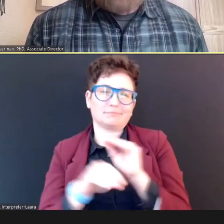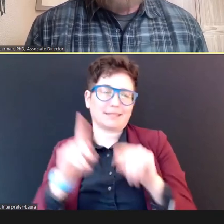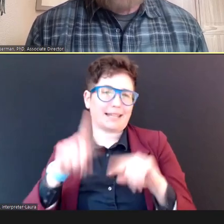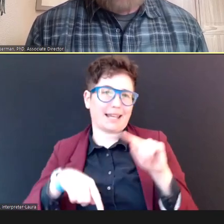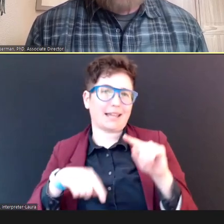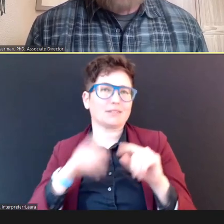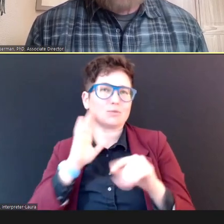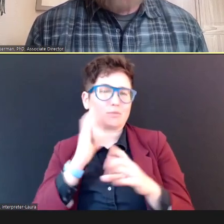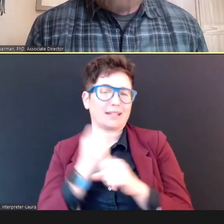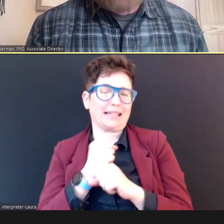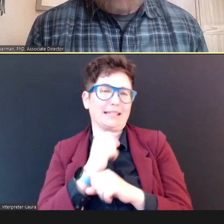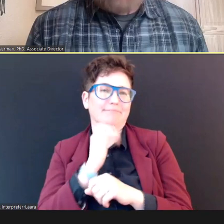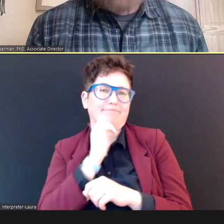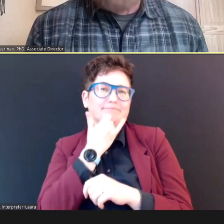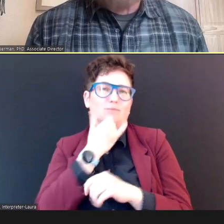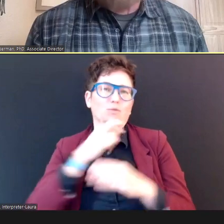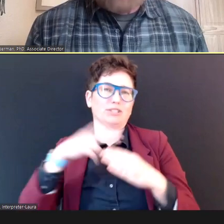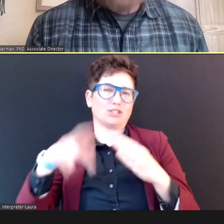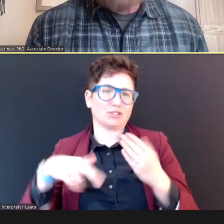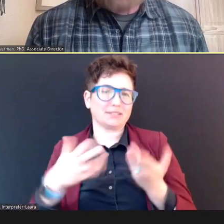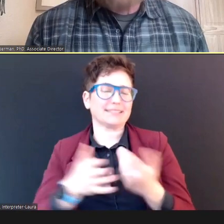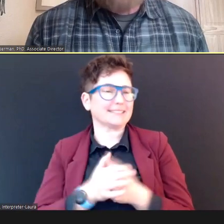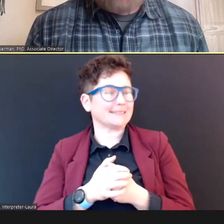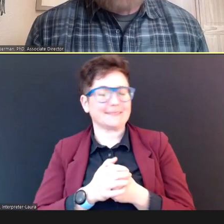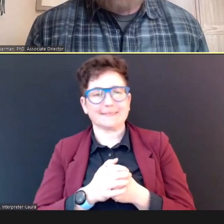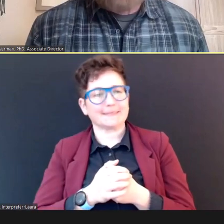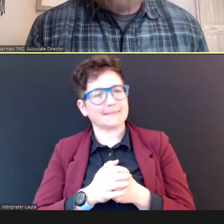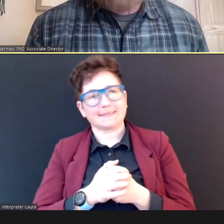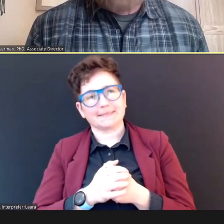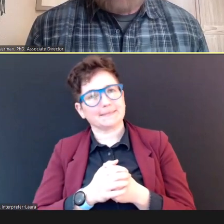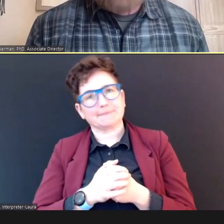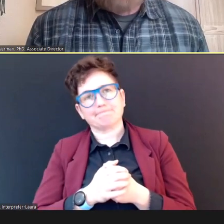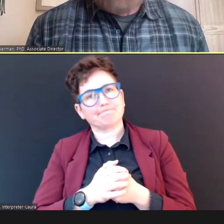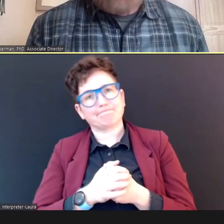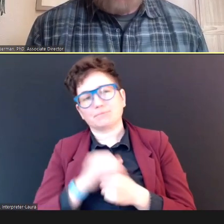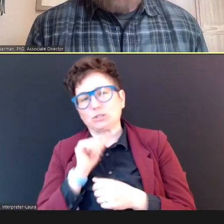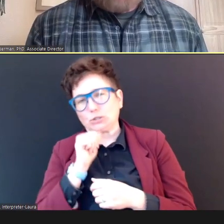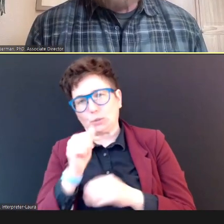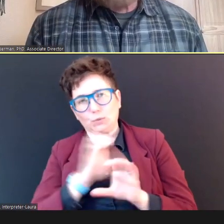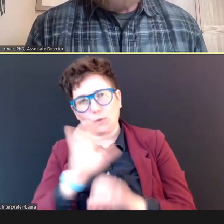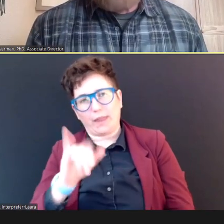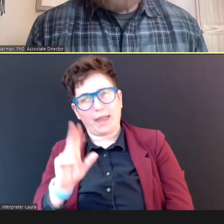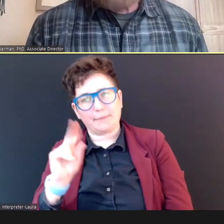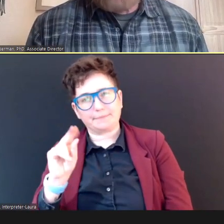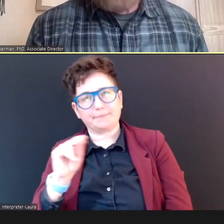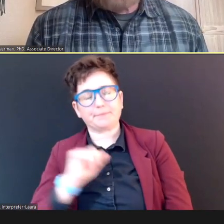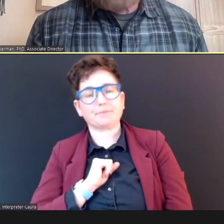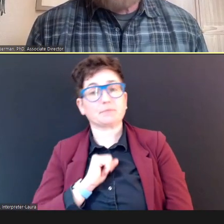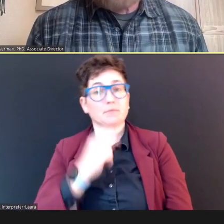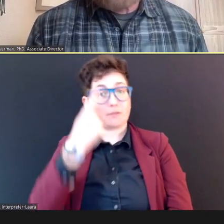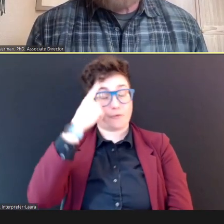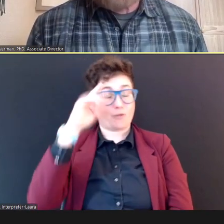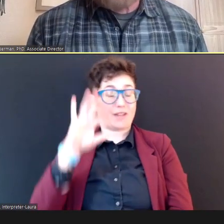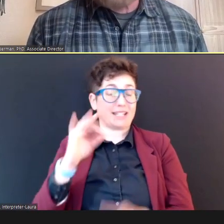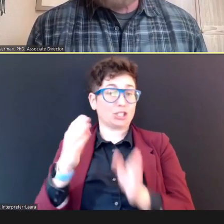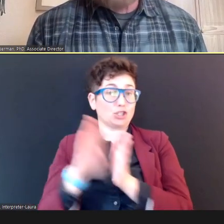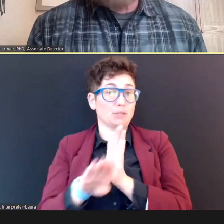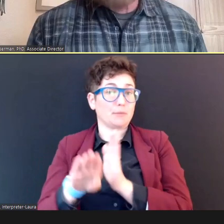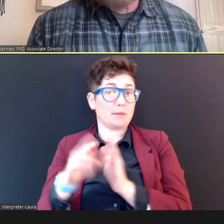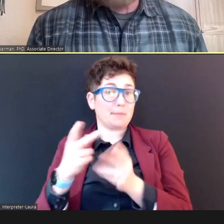So you really do not ever do that. As far as finding cheaper sources -- Terry, what -- what advice do